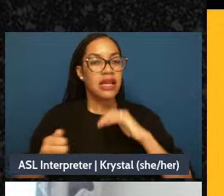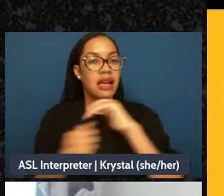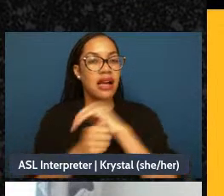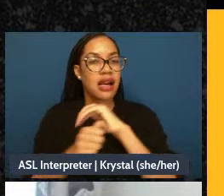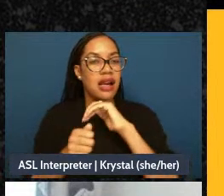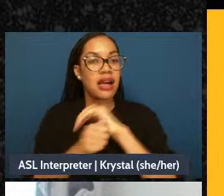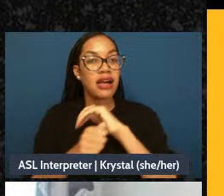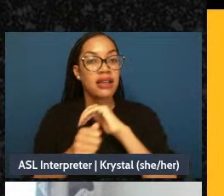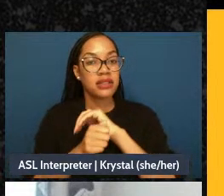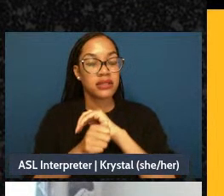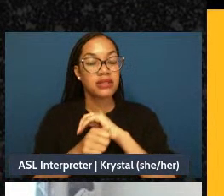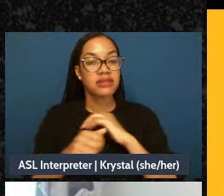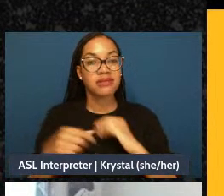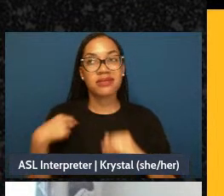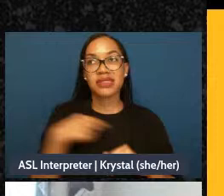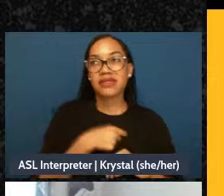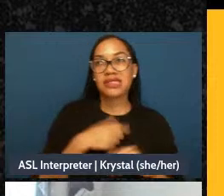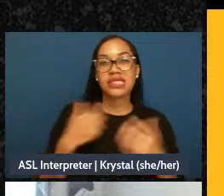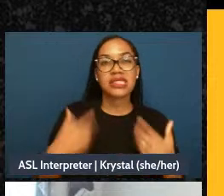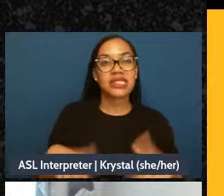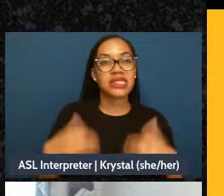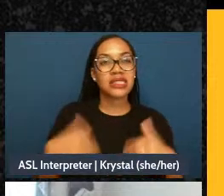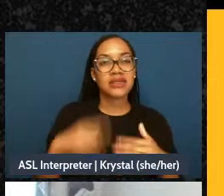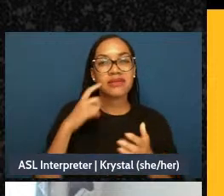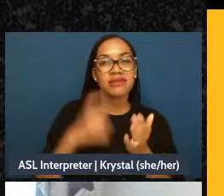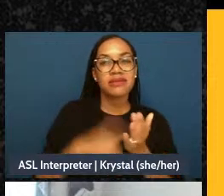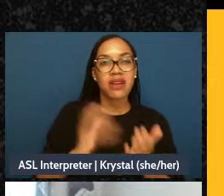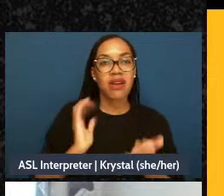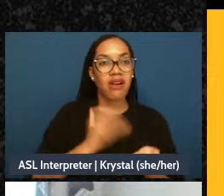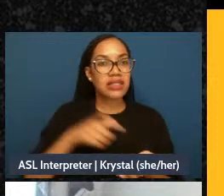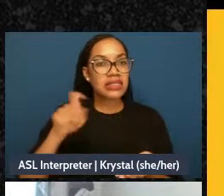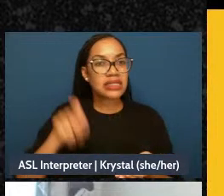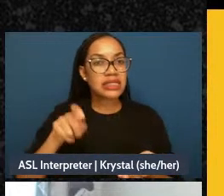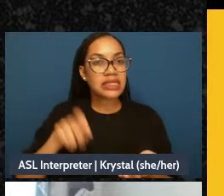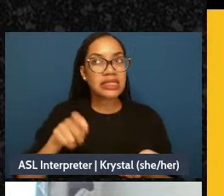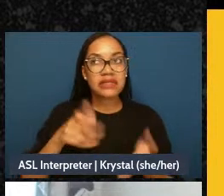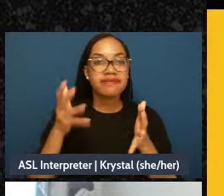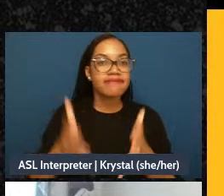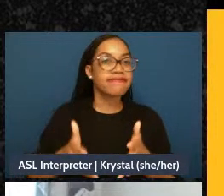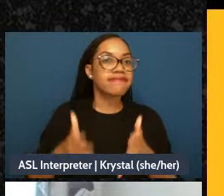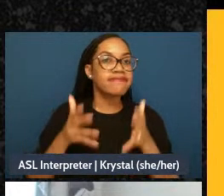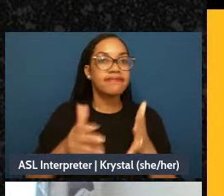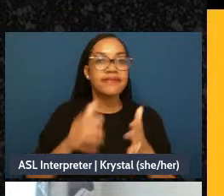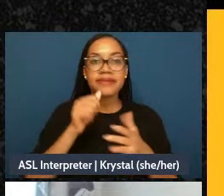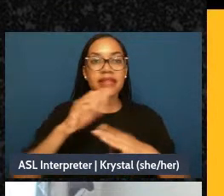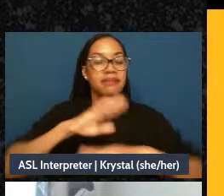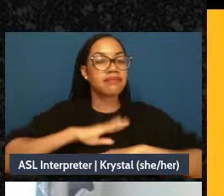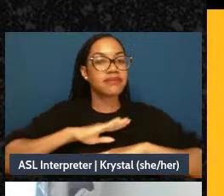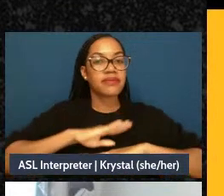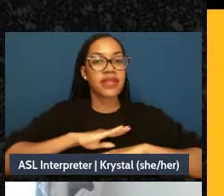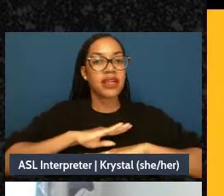we understood that the more we are approximated close to-to normal or seen as desirable,